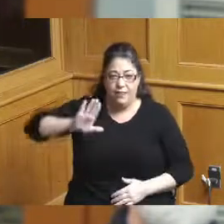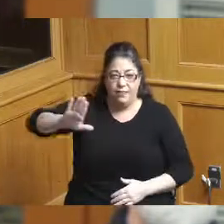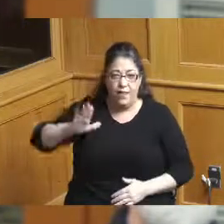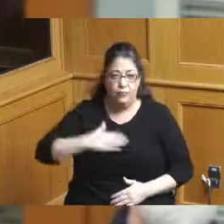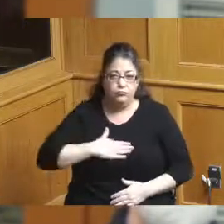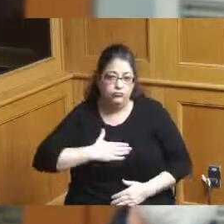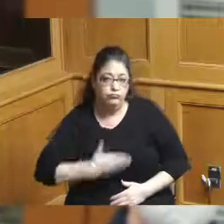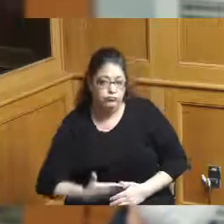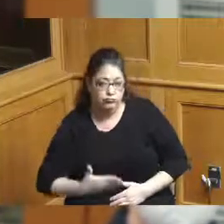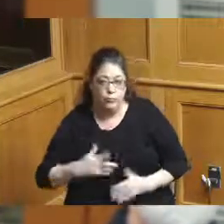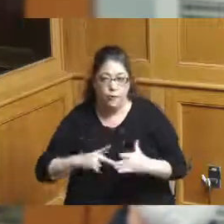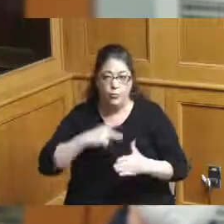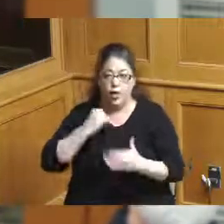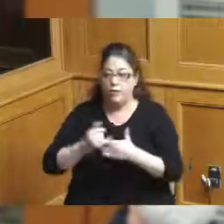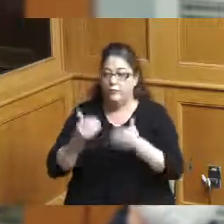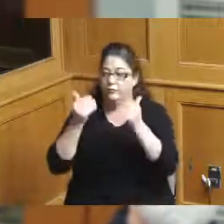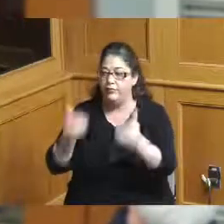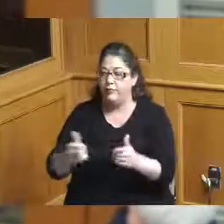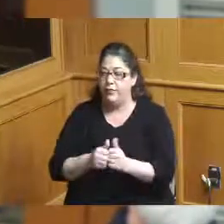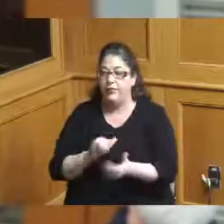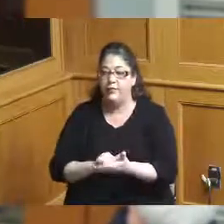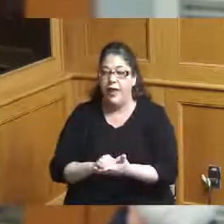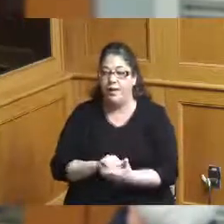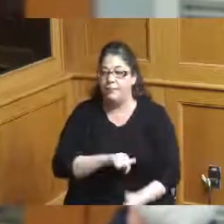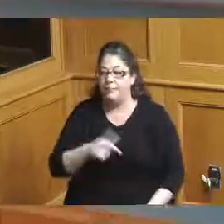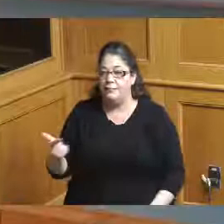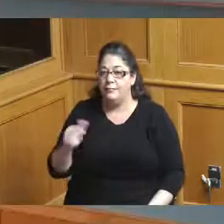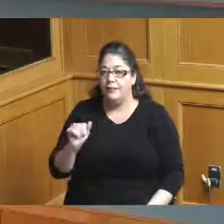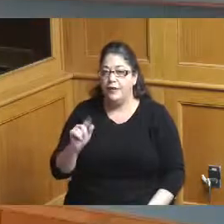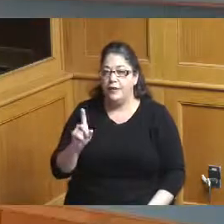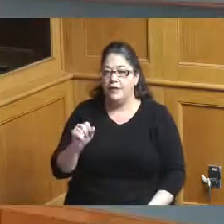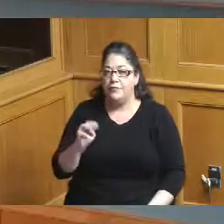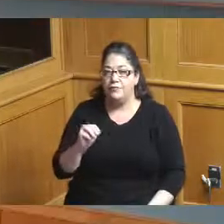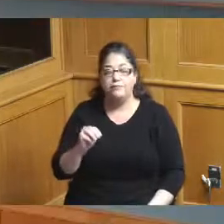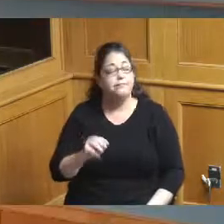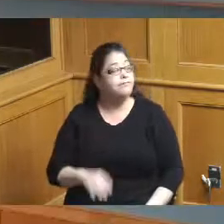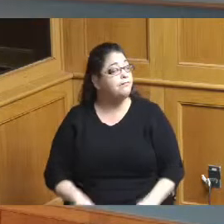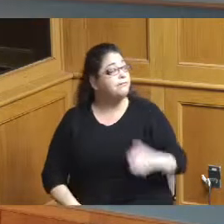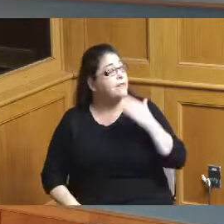can turn it over to Adam from 3CDC thank you for your time thank you Mr Burton if you want to wait